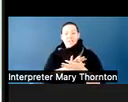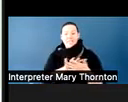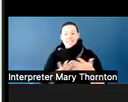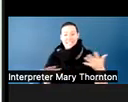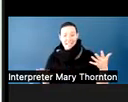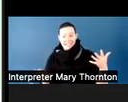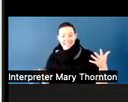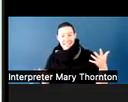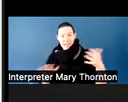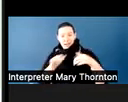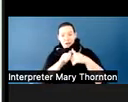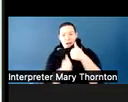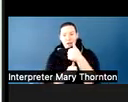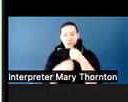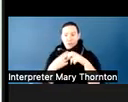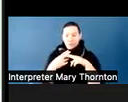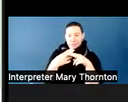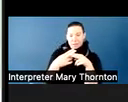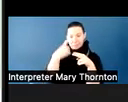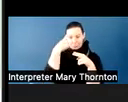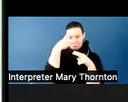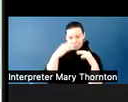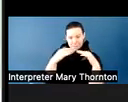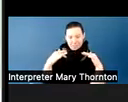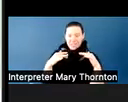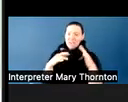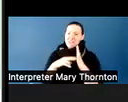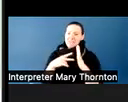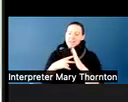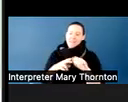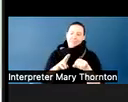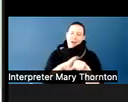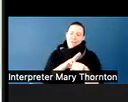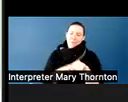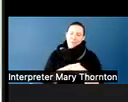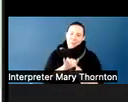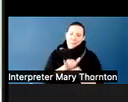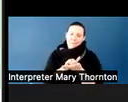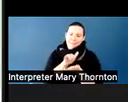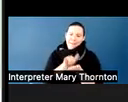we can't cover every area. So as we talk, as I mentioned, my expertise is autism